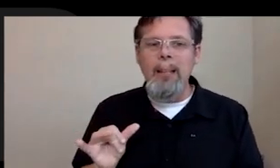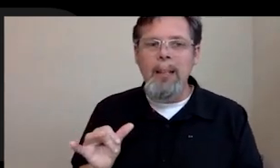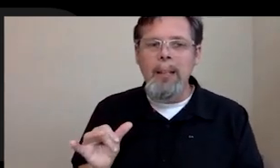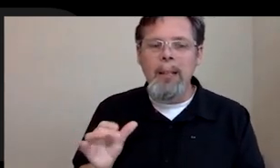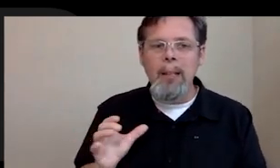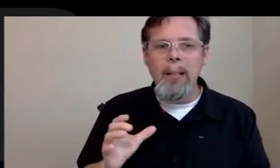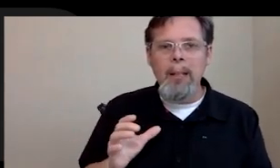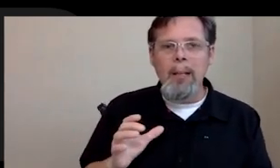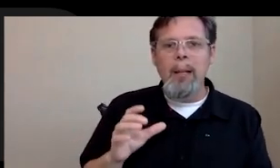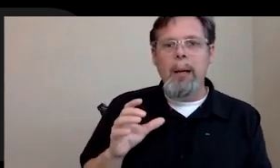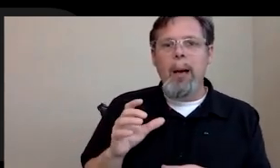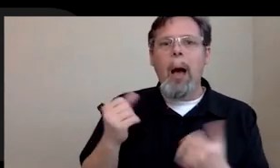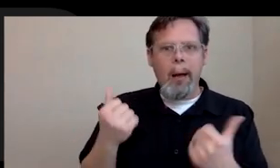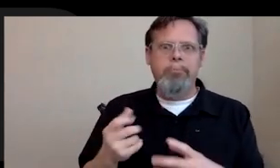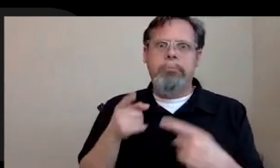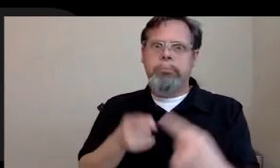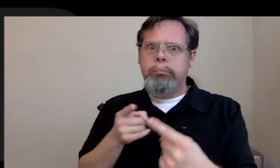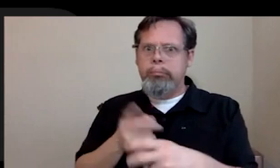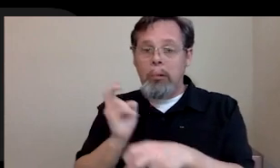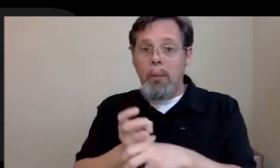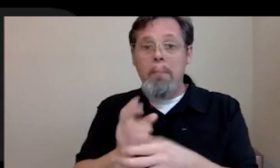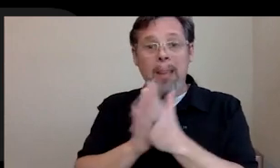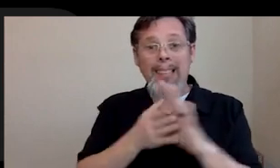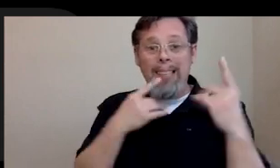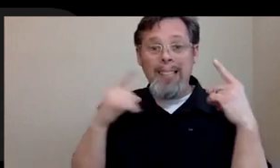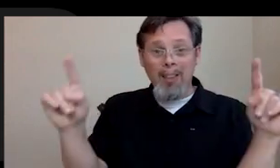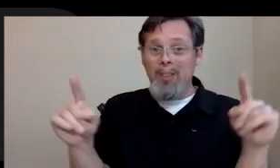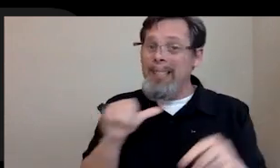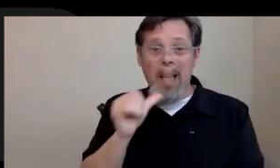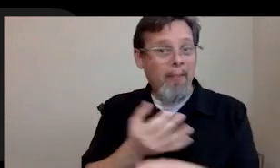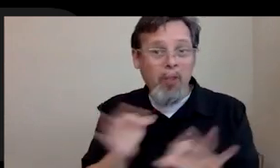difficult of being successful in the game. Industry is not free. It's not easy, and it's not